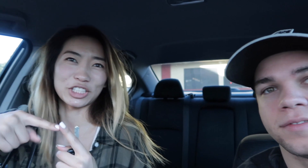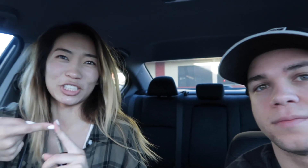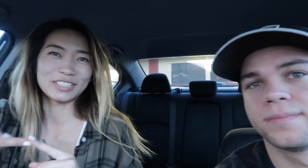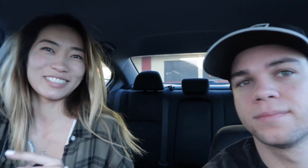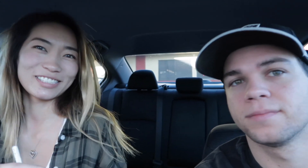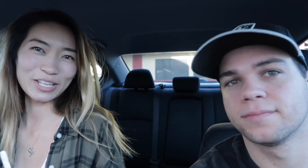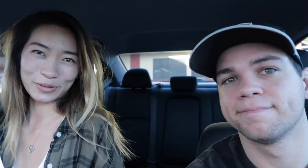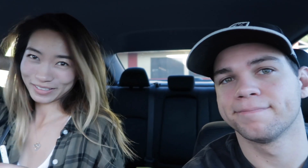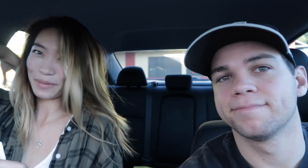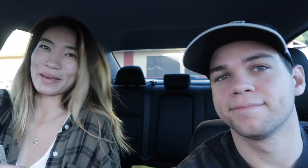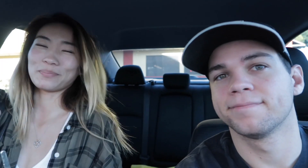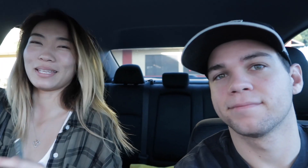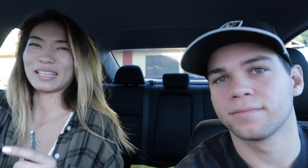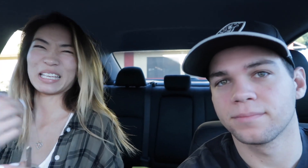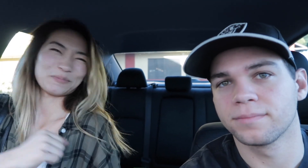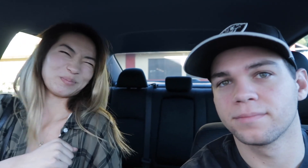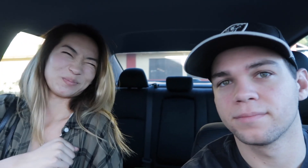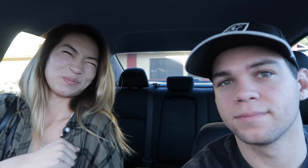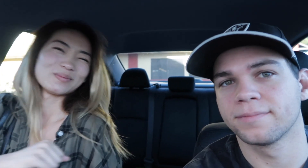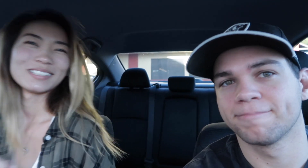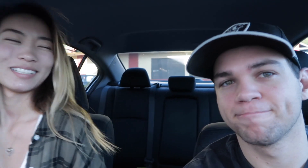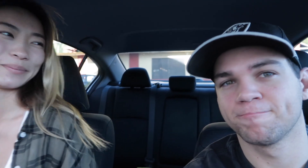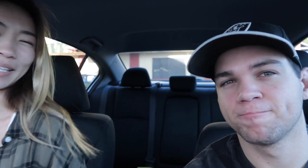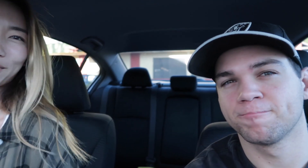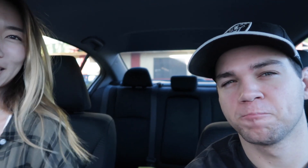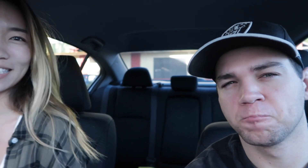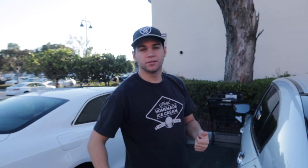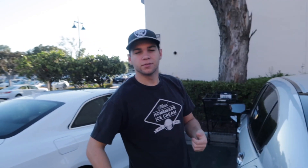My stomach kinda hurts so I might be making faces